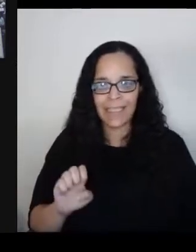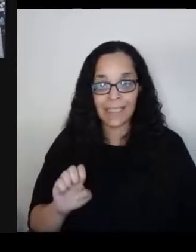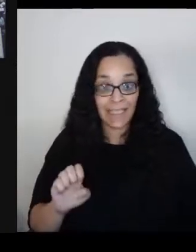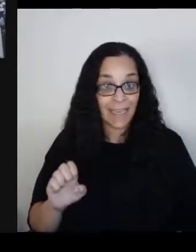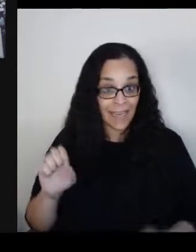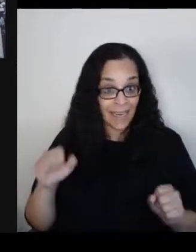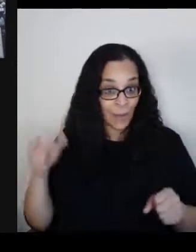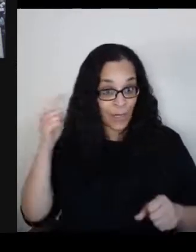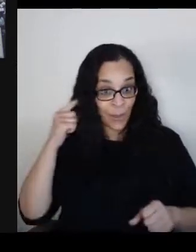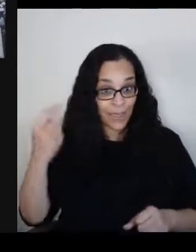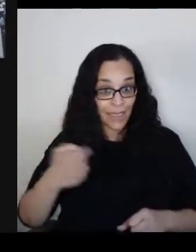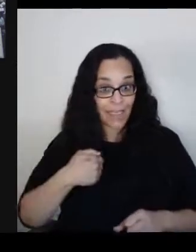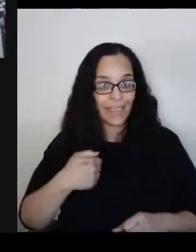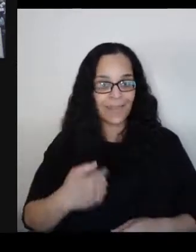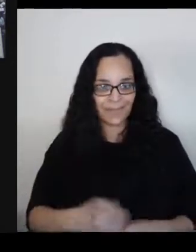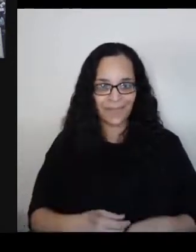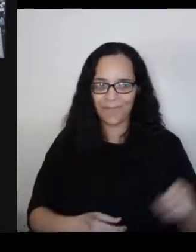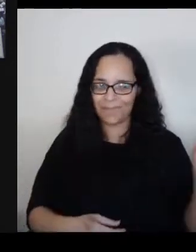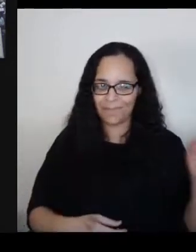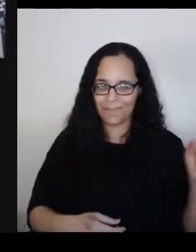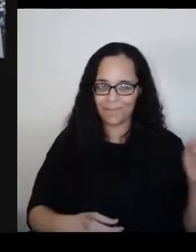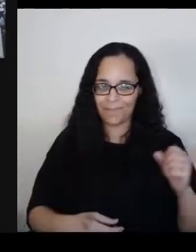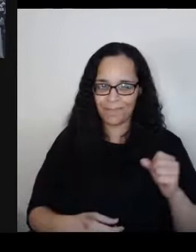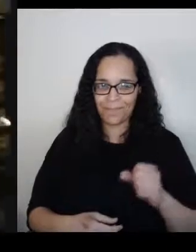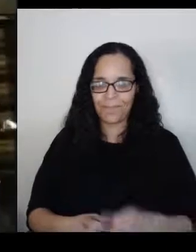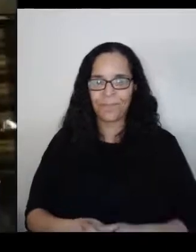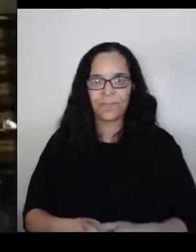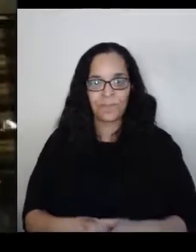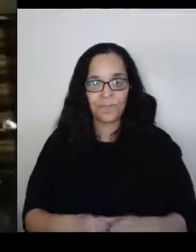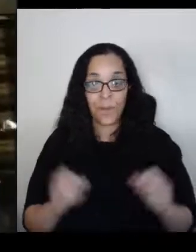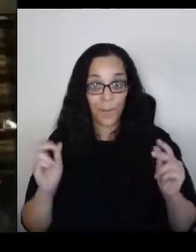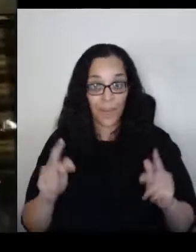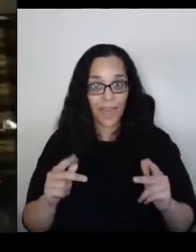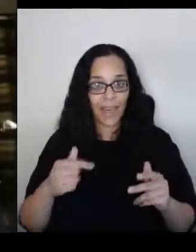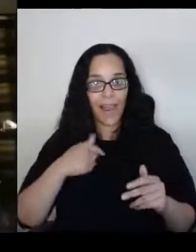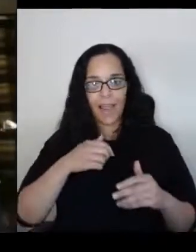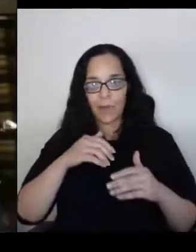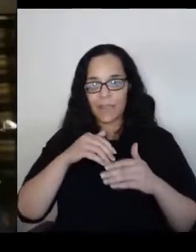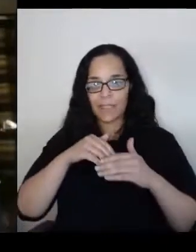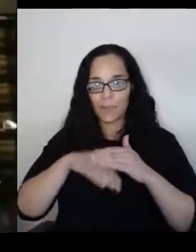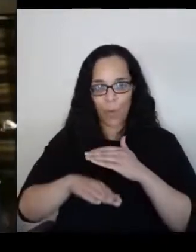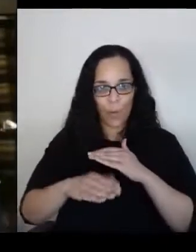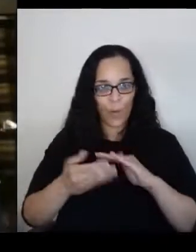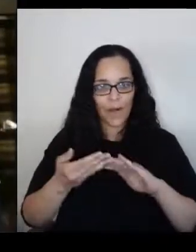Yeah. Okay, I was born in a town called Jarki, Poland.